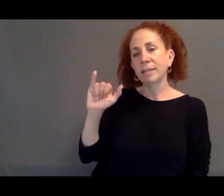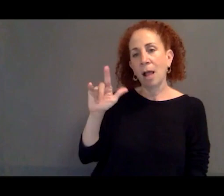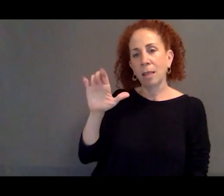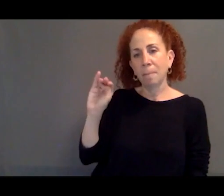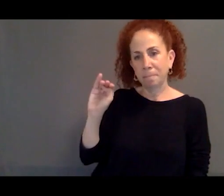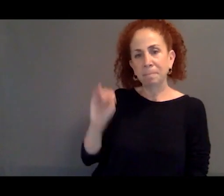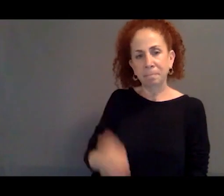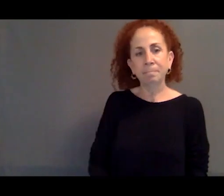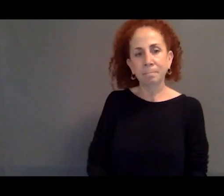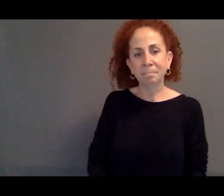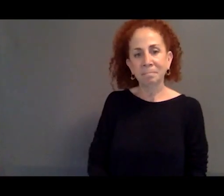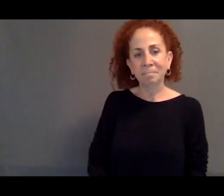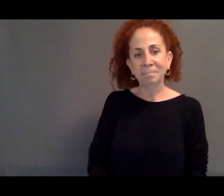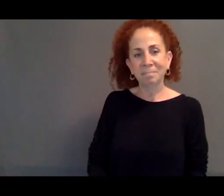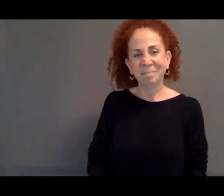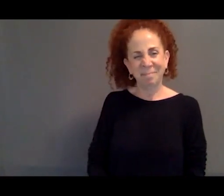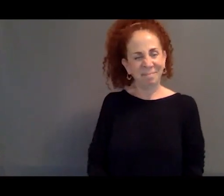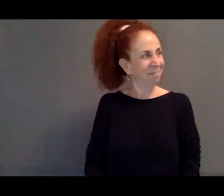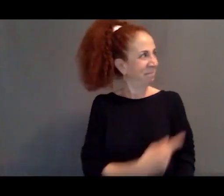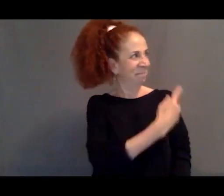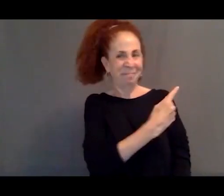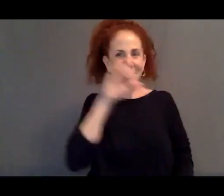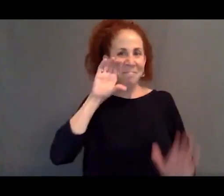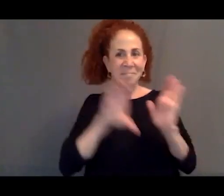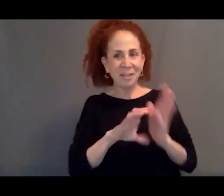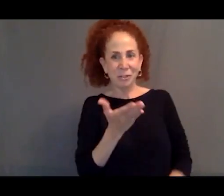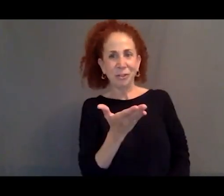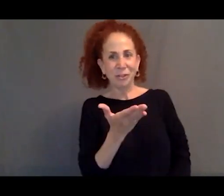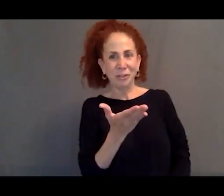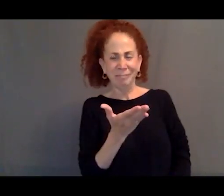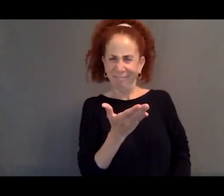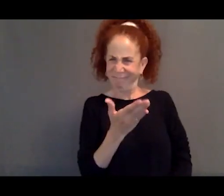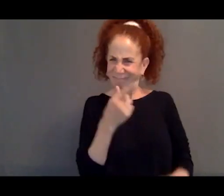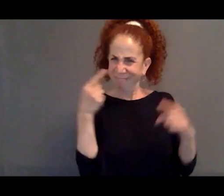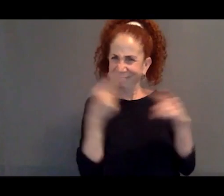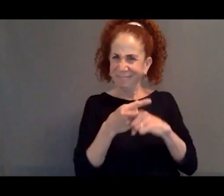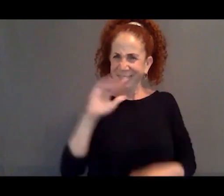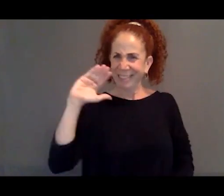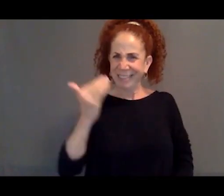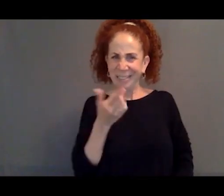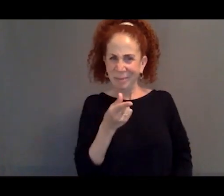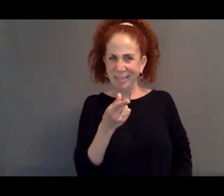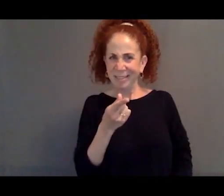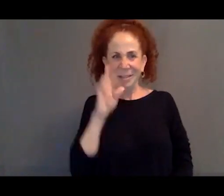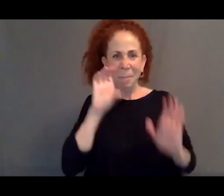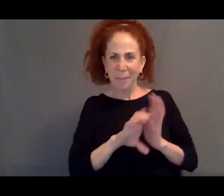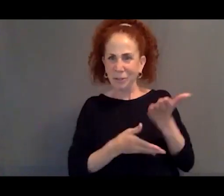Seems a bit odd to start off by talking about asylum with a picture of the South Pacific behind me,